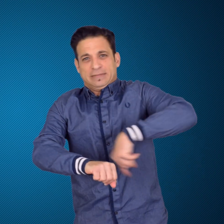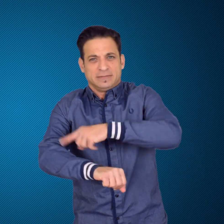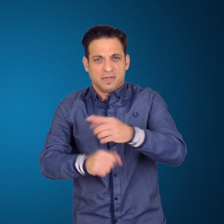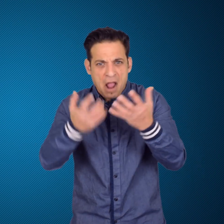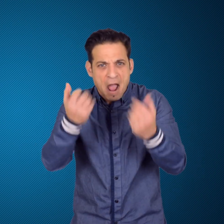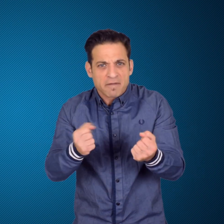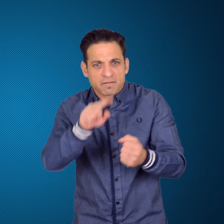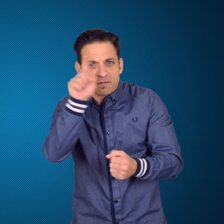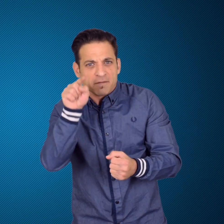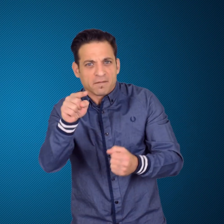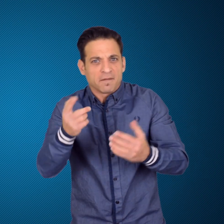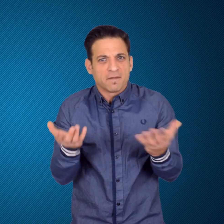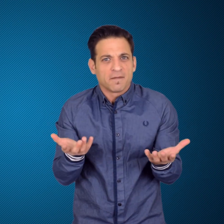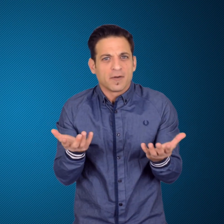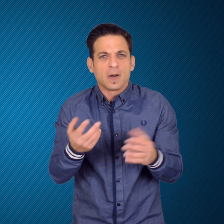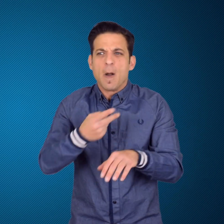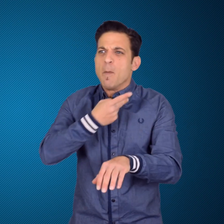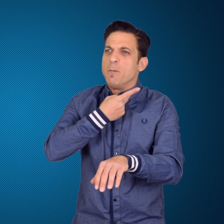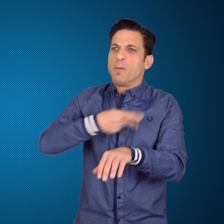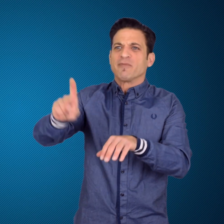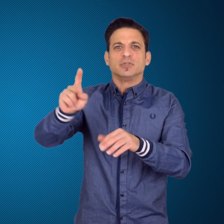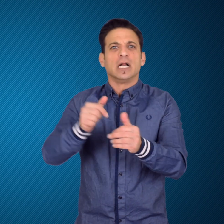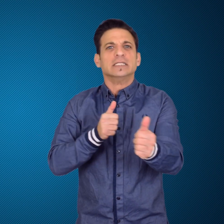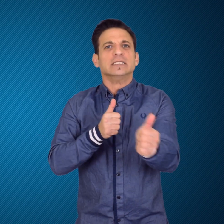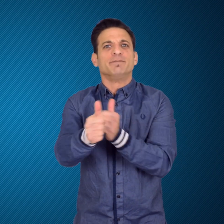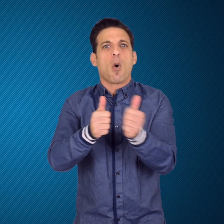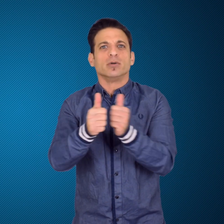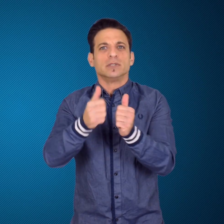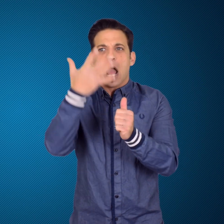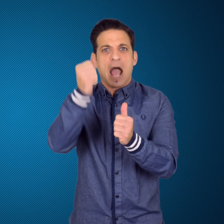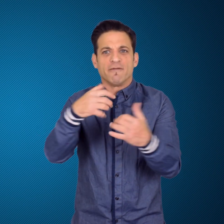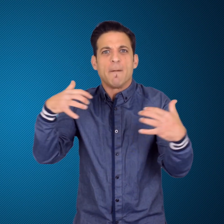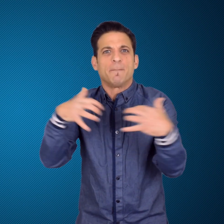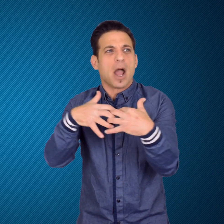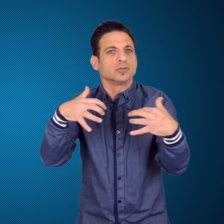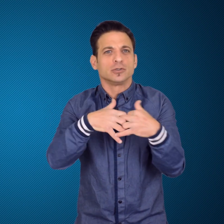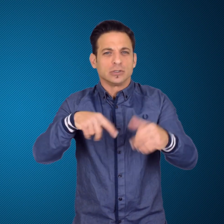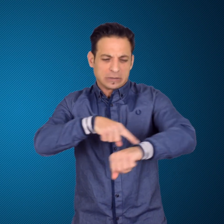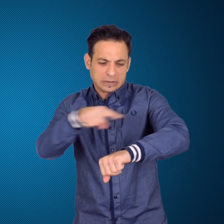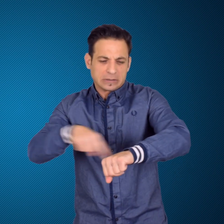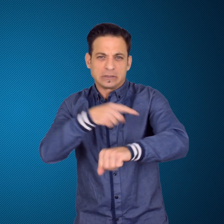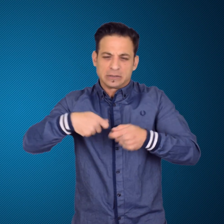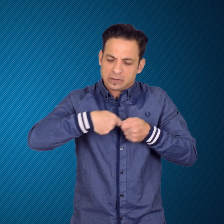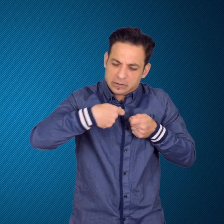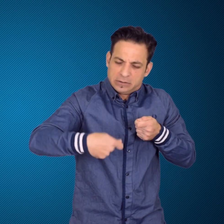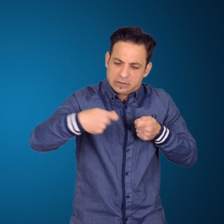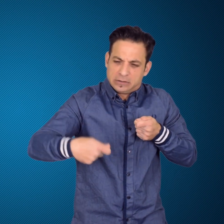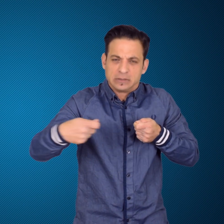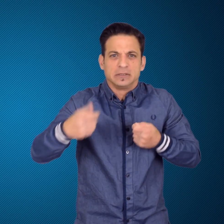How long do professional sports matches last?